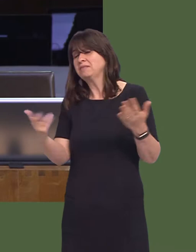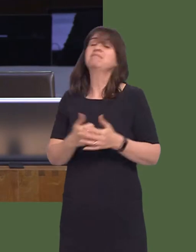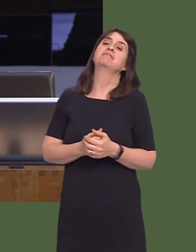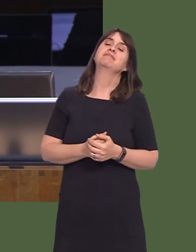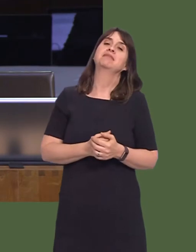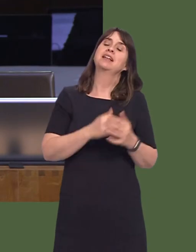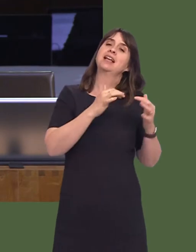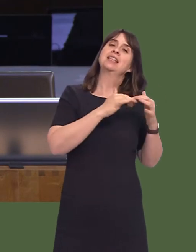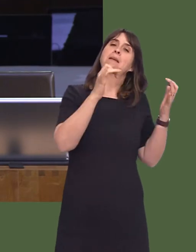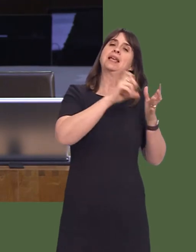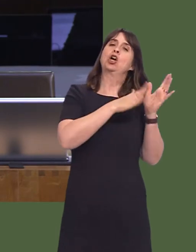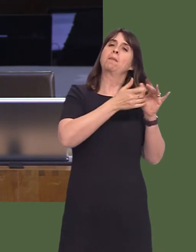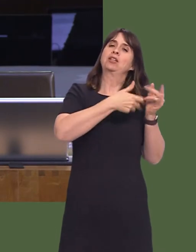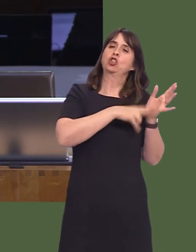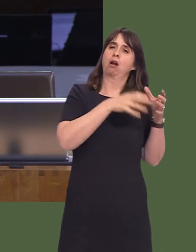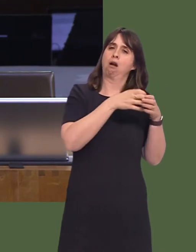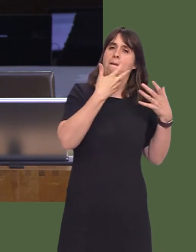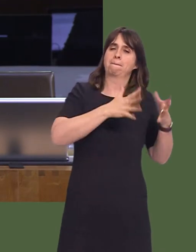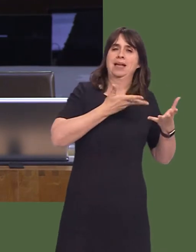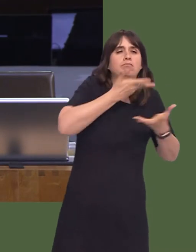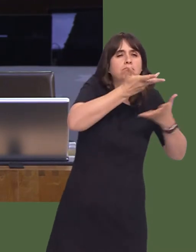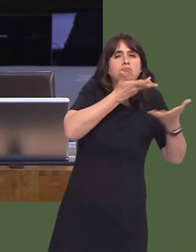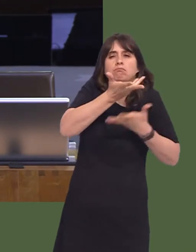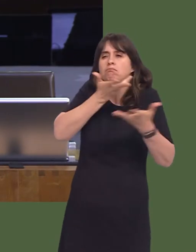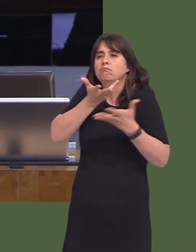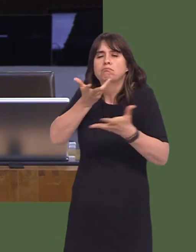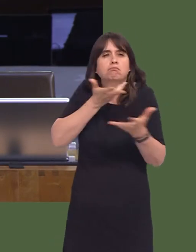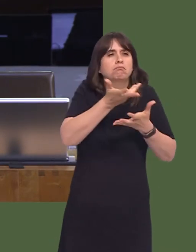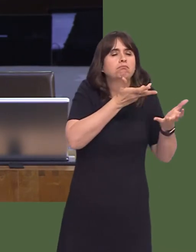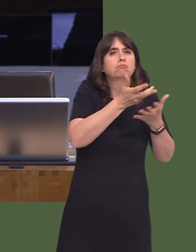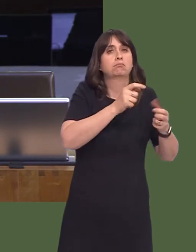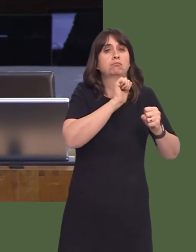has embarked upon a consultation exercise, the results of which have not yet been made